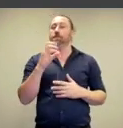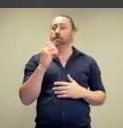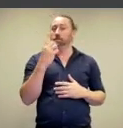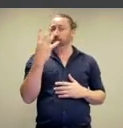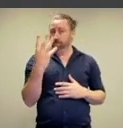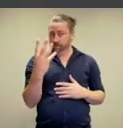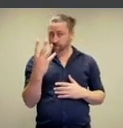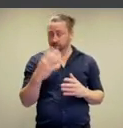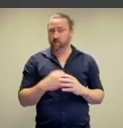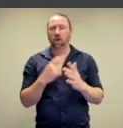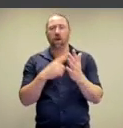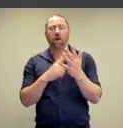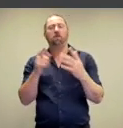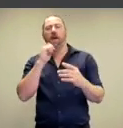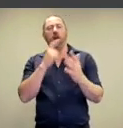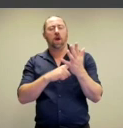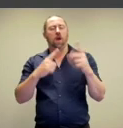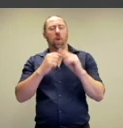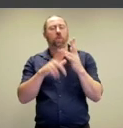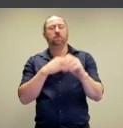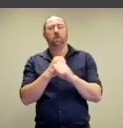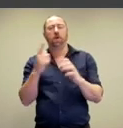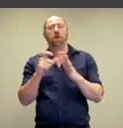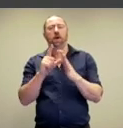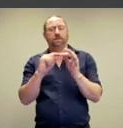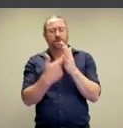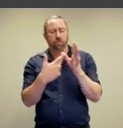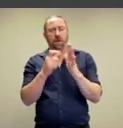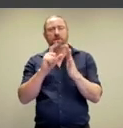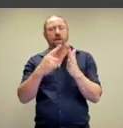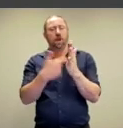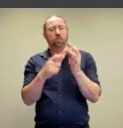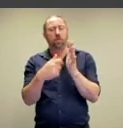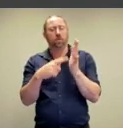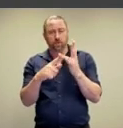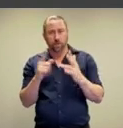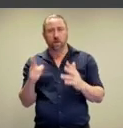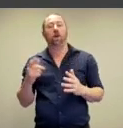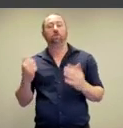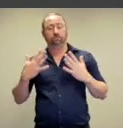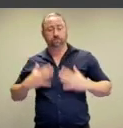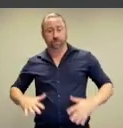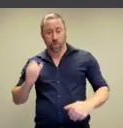In 2014, the Luxembourg